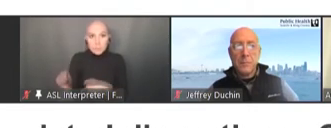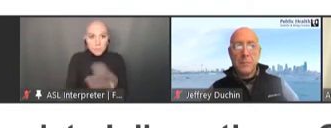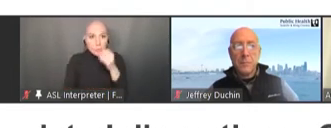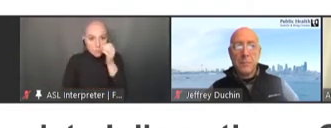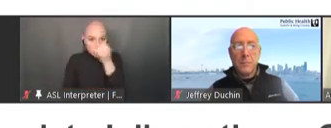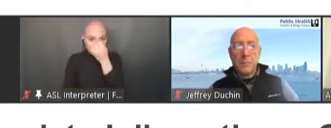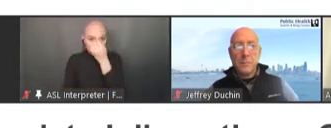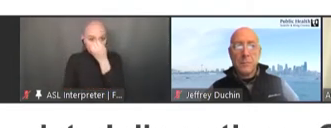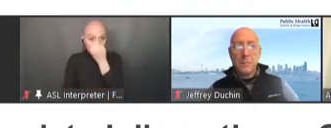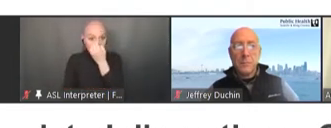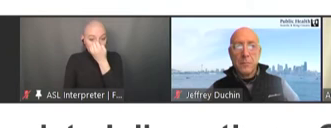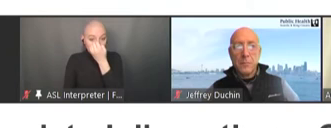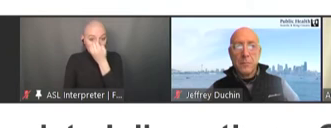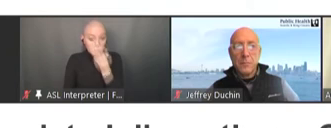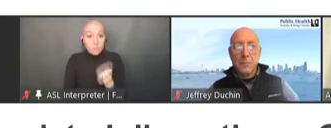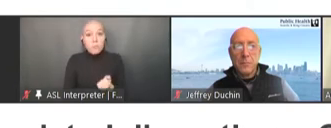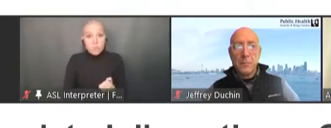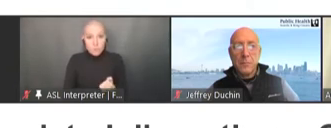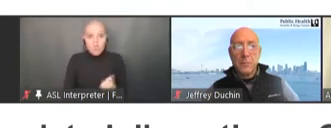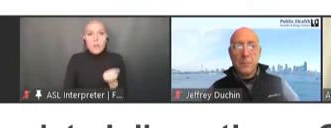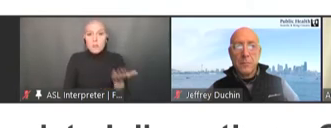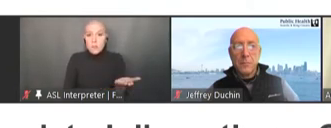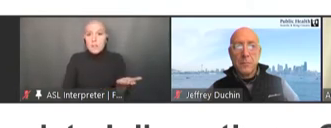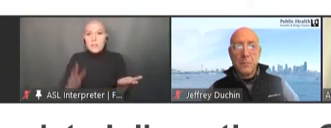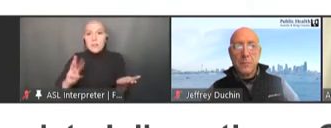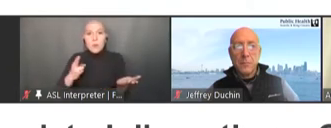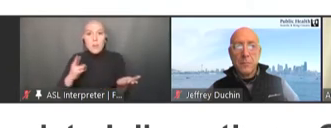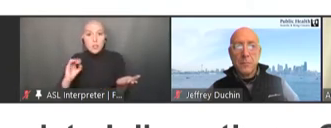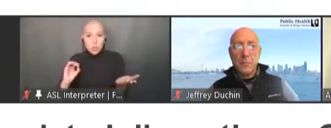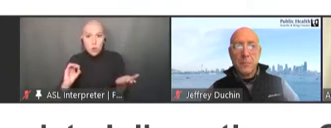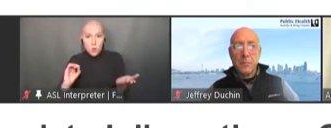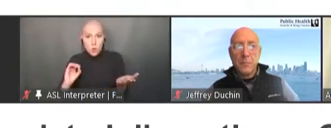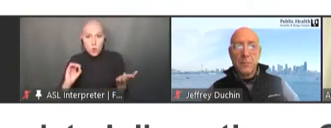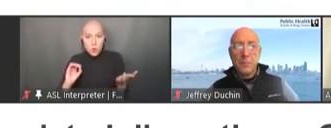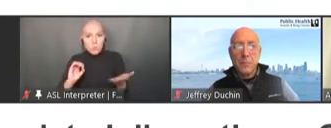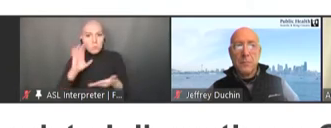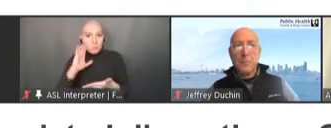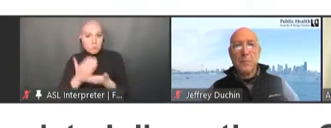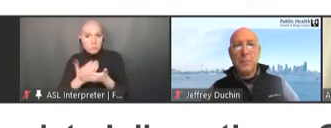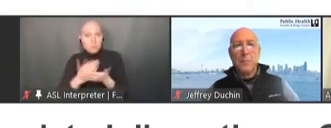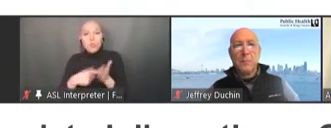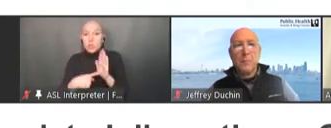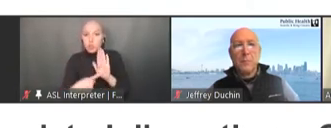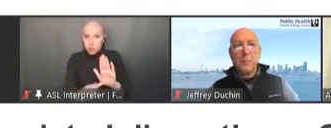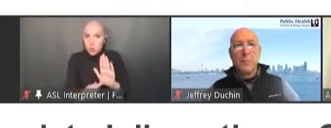This is the WHO slide that shows the status of disruptions of routine immunizations during the